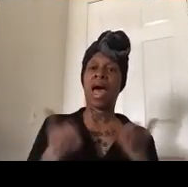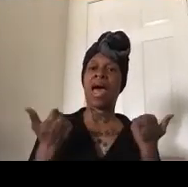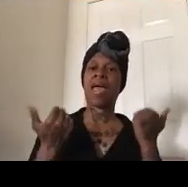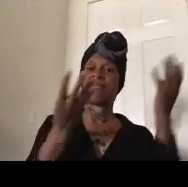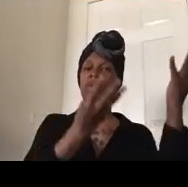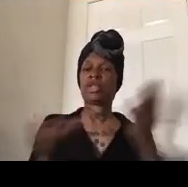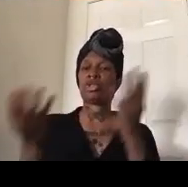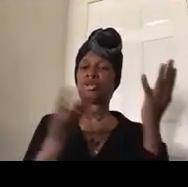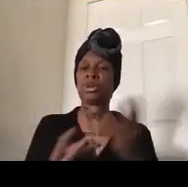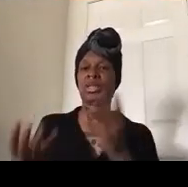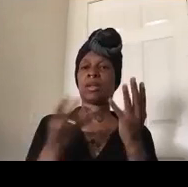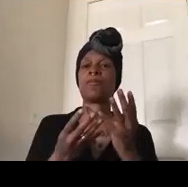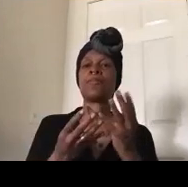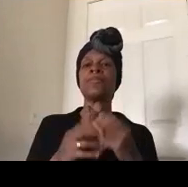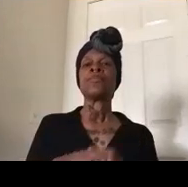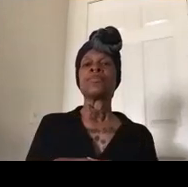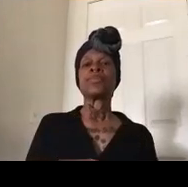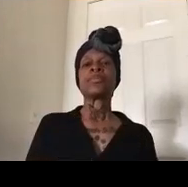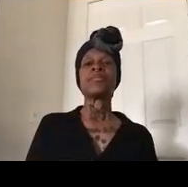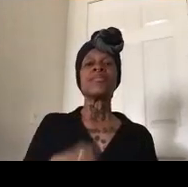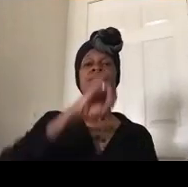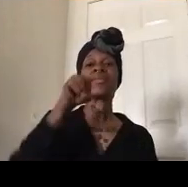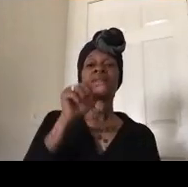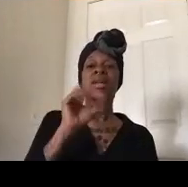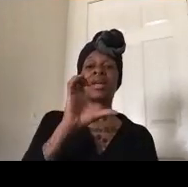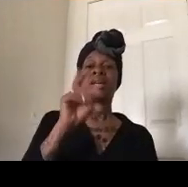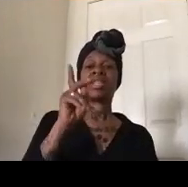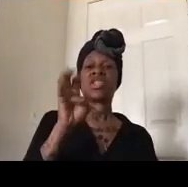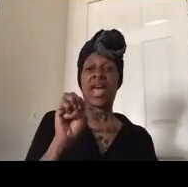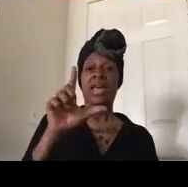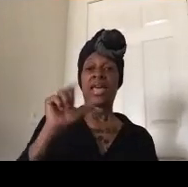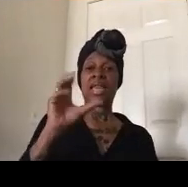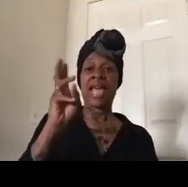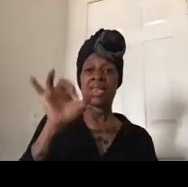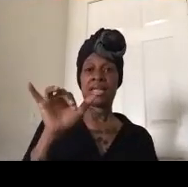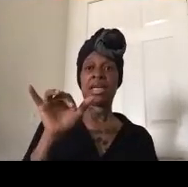jackie lacey is up for reelection in november november 3rd is not just